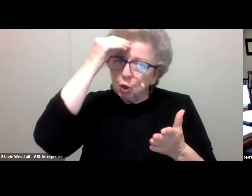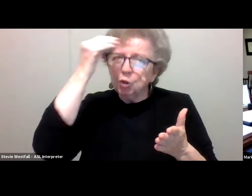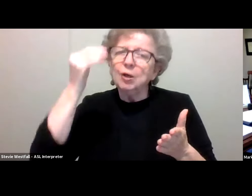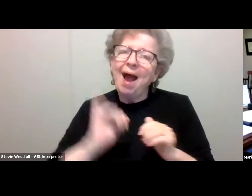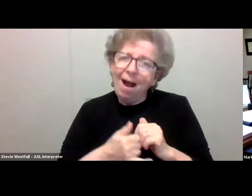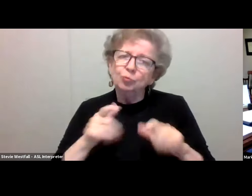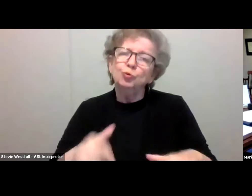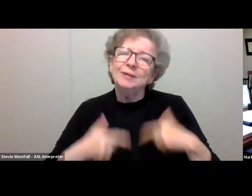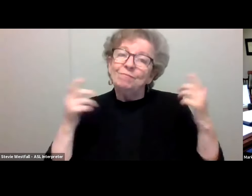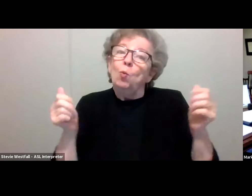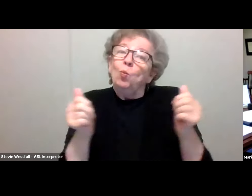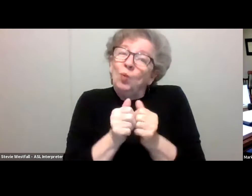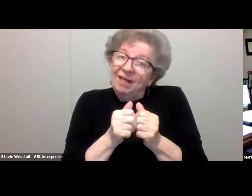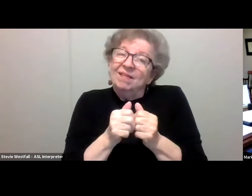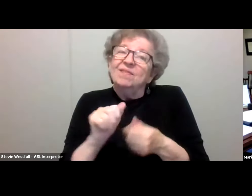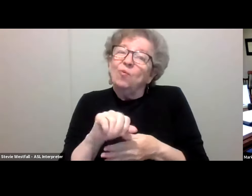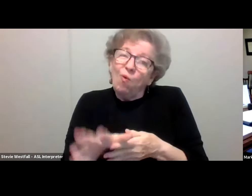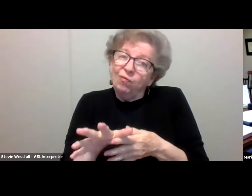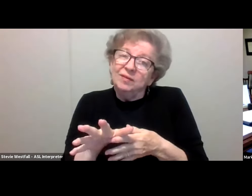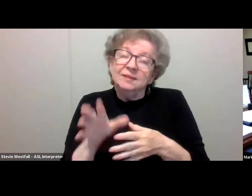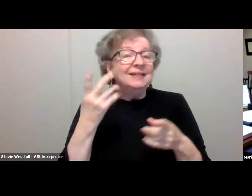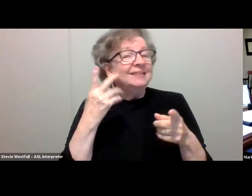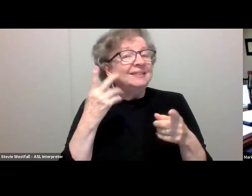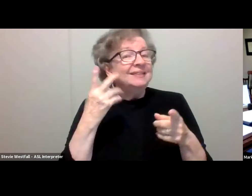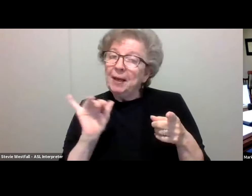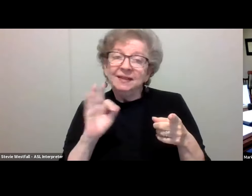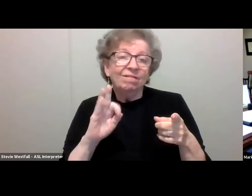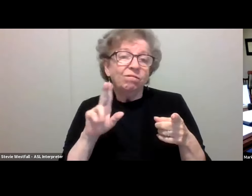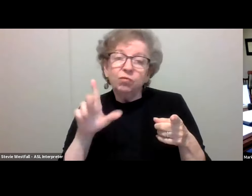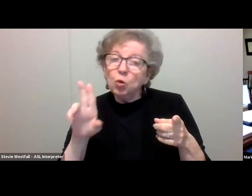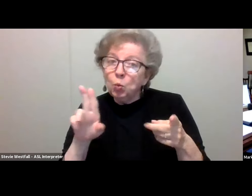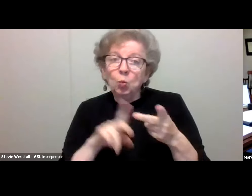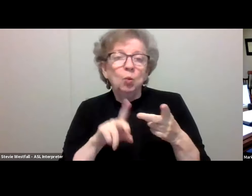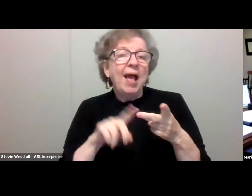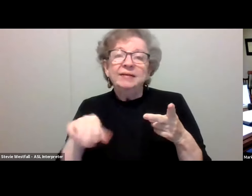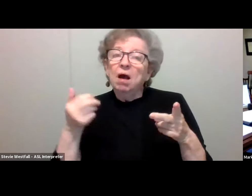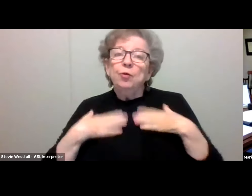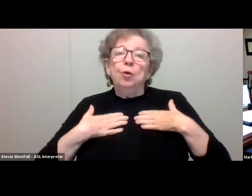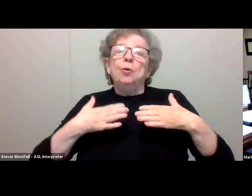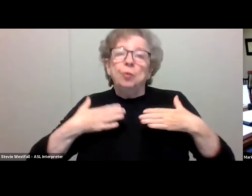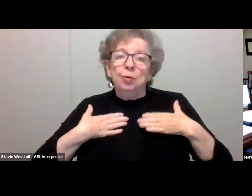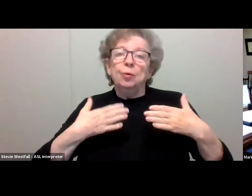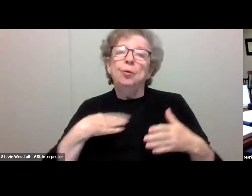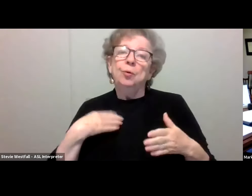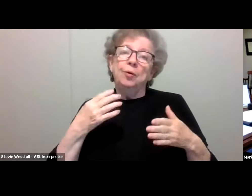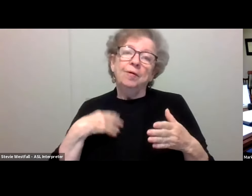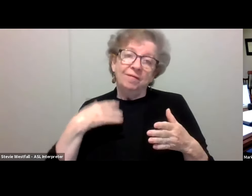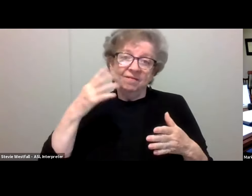just like we've learned to live with seasonal influenza and other respiratory viruses. Our vaccination levels are increasing.